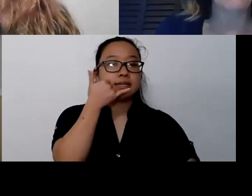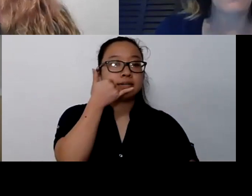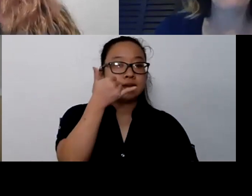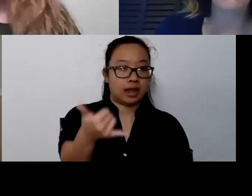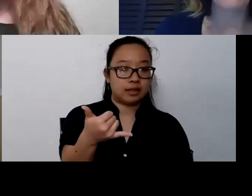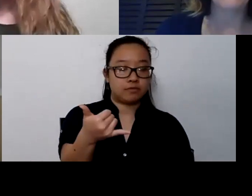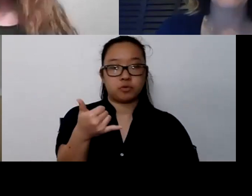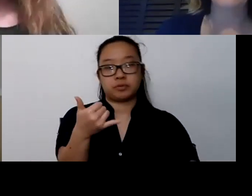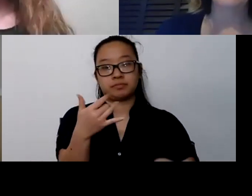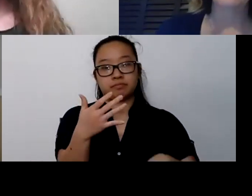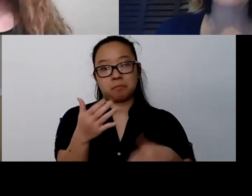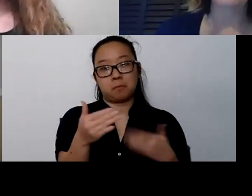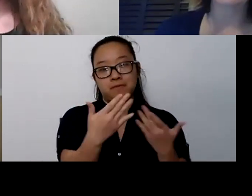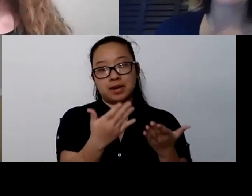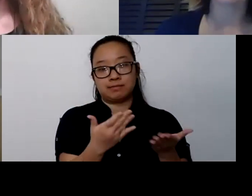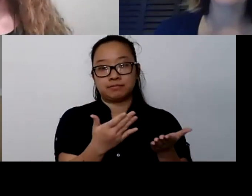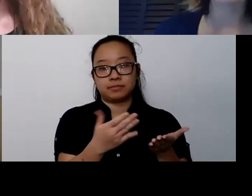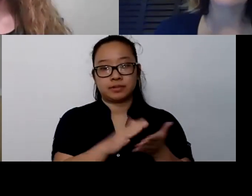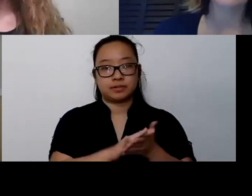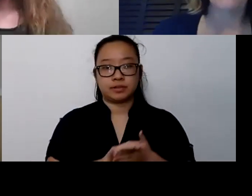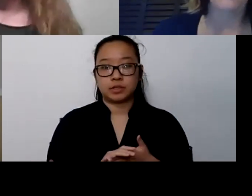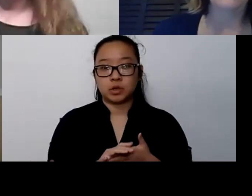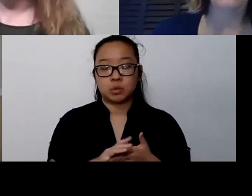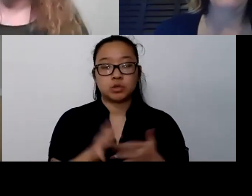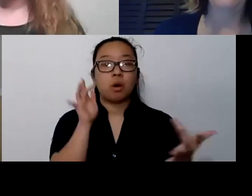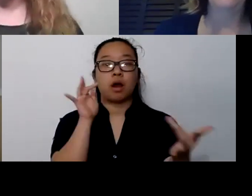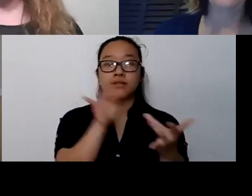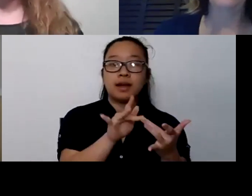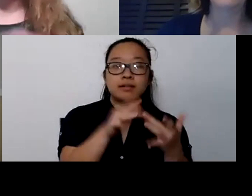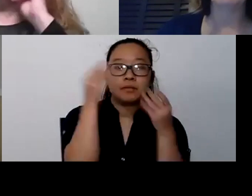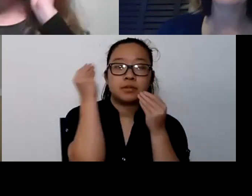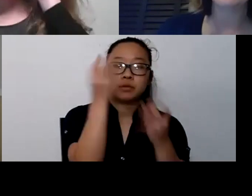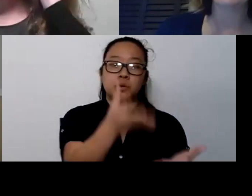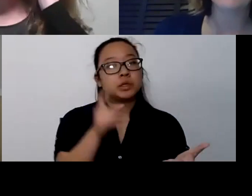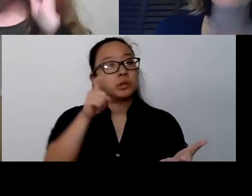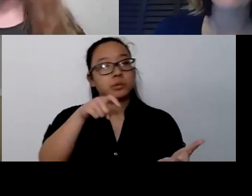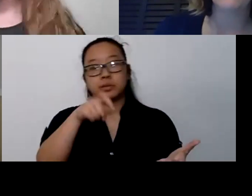or Apple Health. Let them know that you need someone who can meet the needs of your 11-year-old